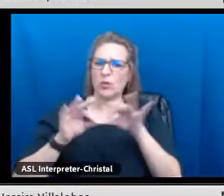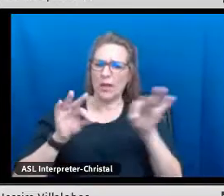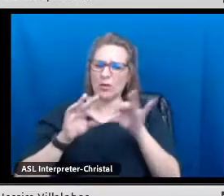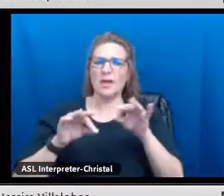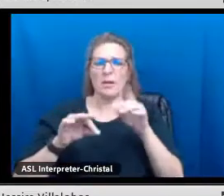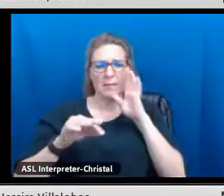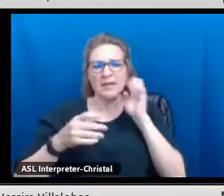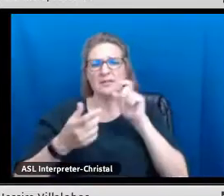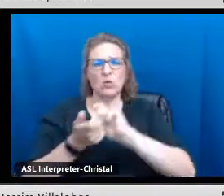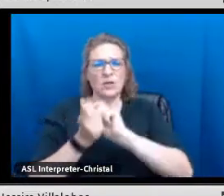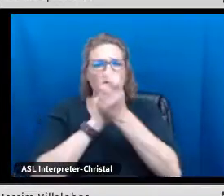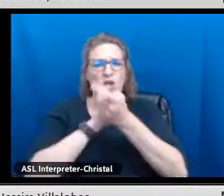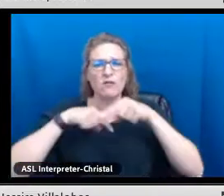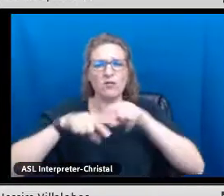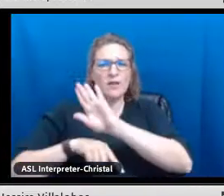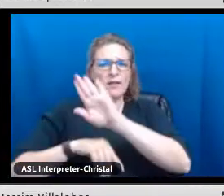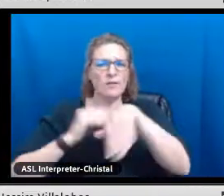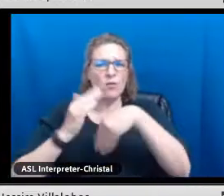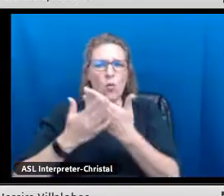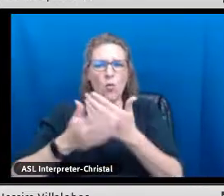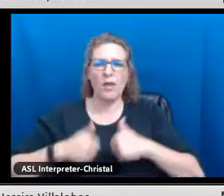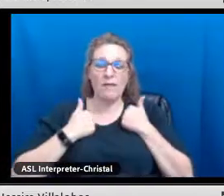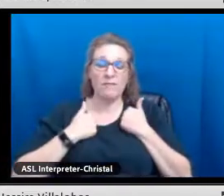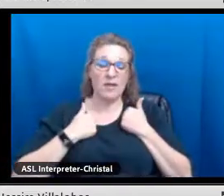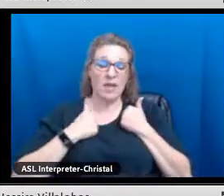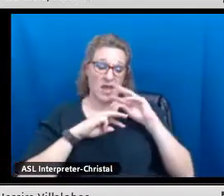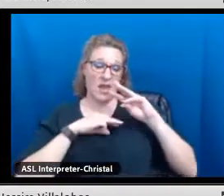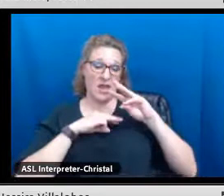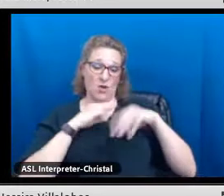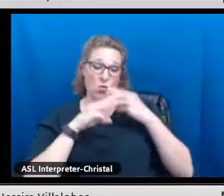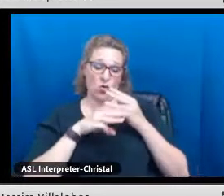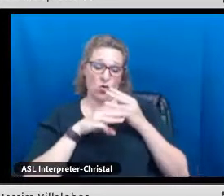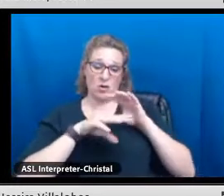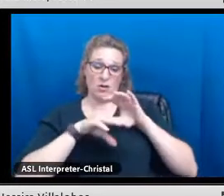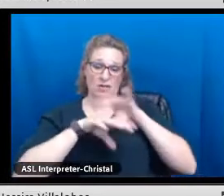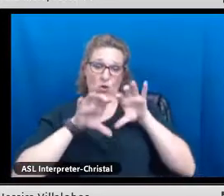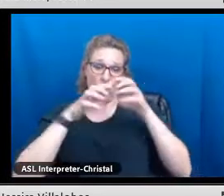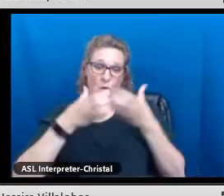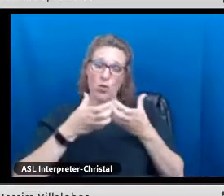feel for their bilingualism as it will evolve throughout the rest of their life.